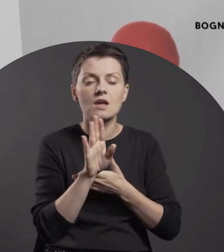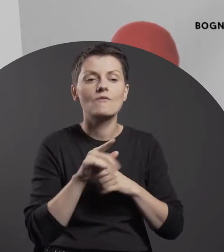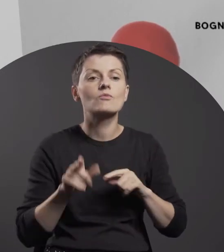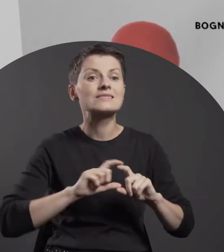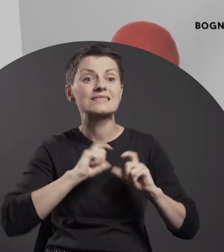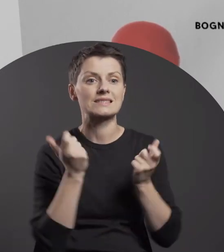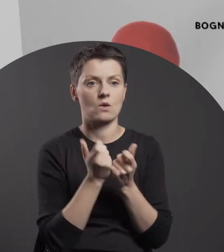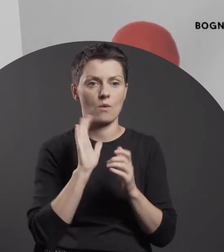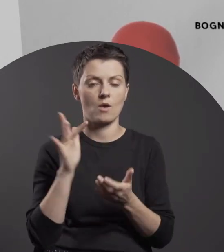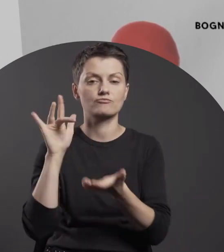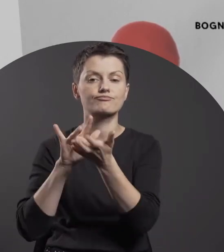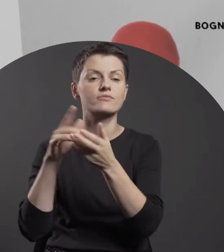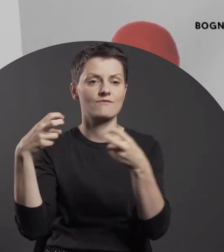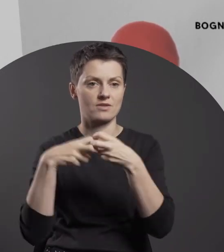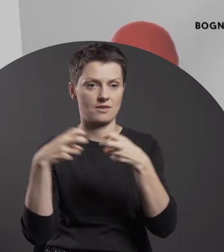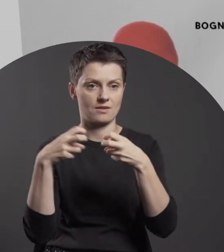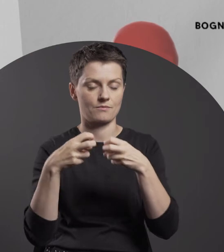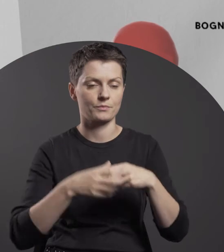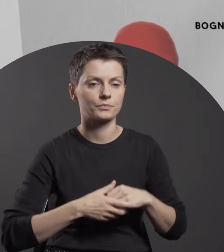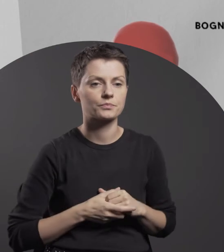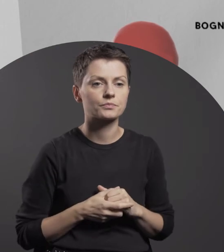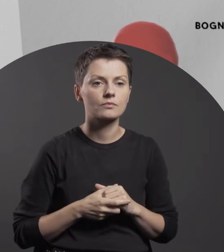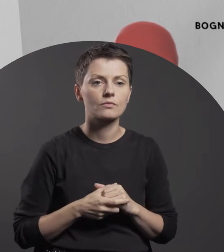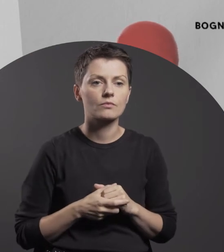We show works from our own collection